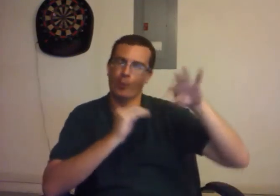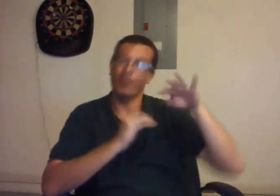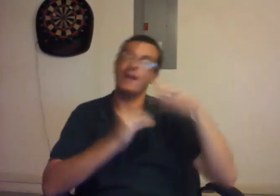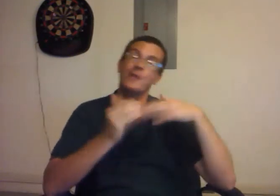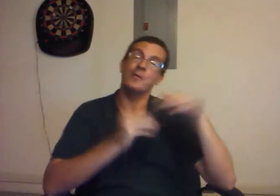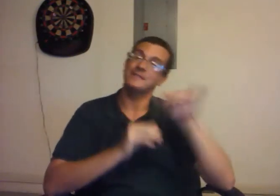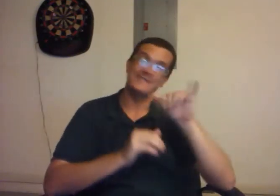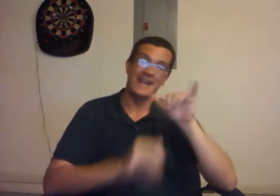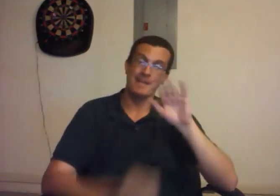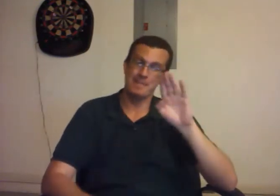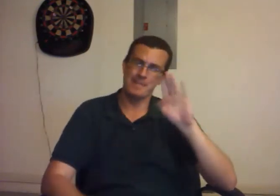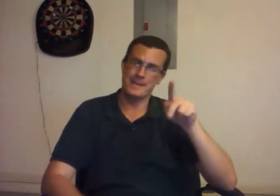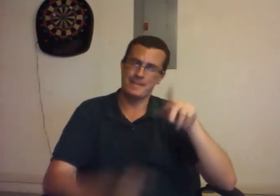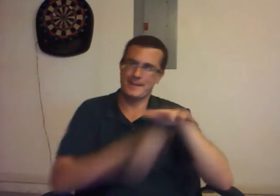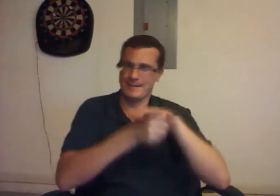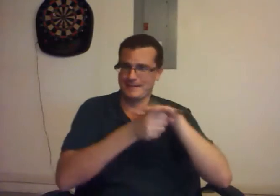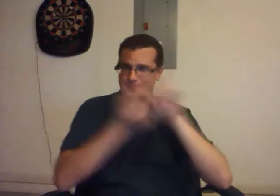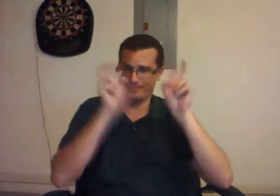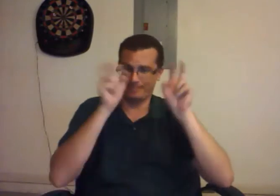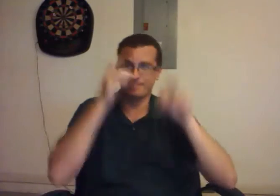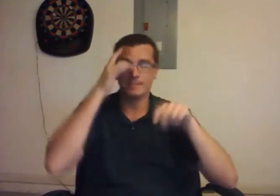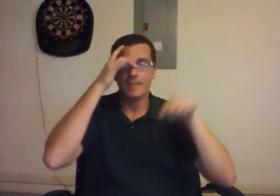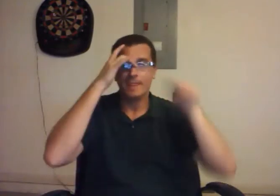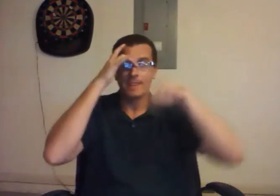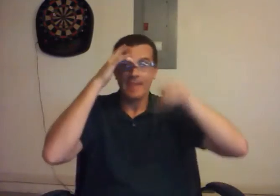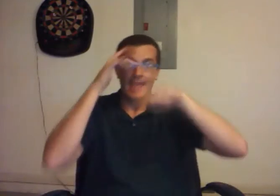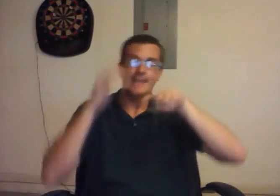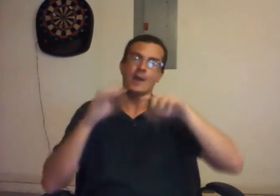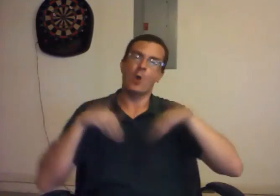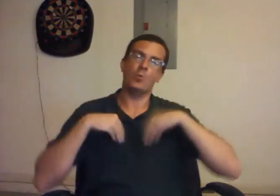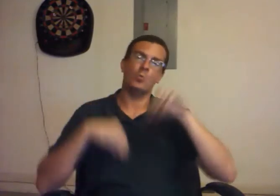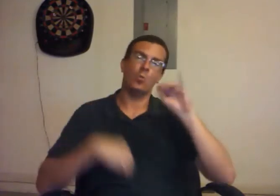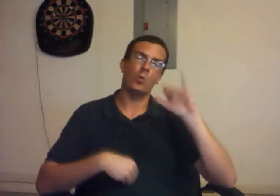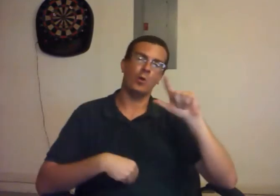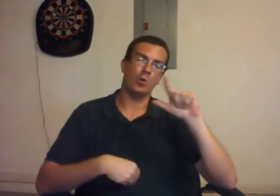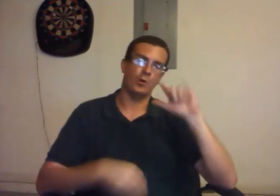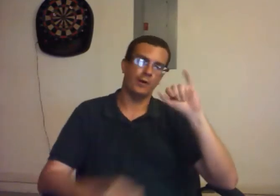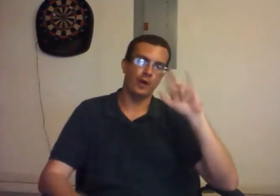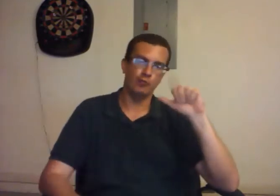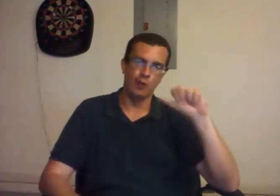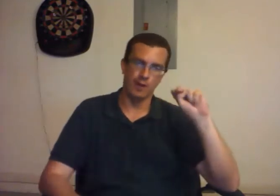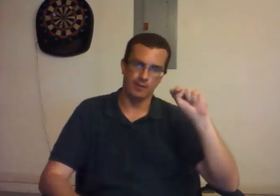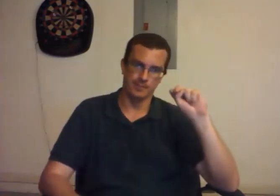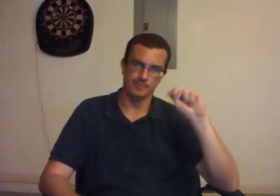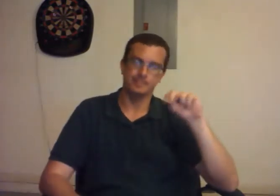Anyway, it was basically the B.P. people that owned oil in Iran.